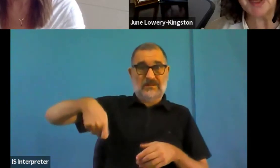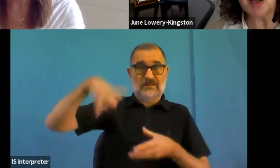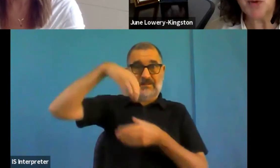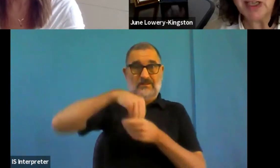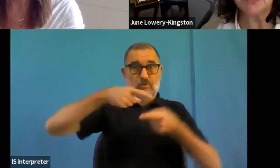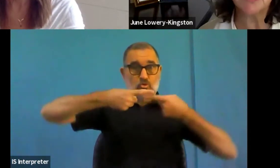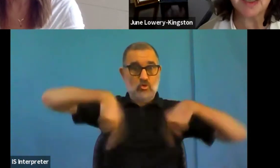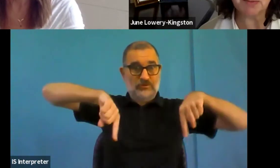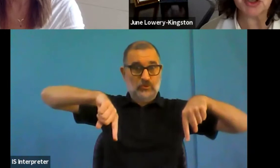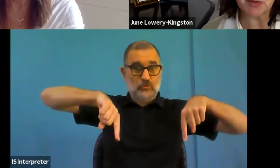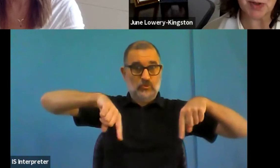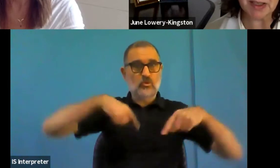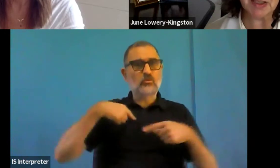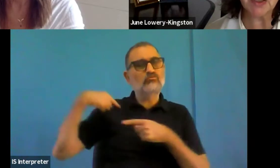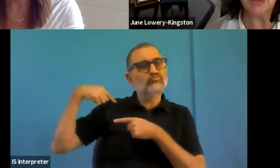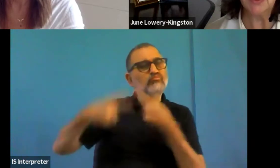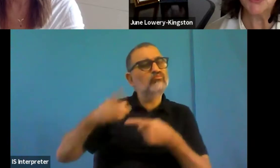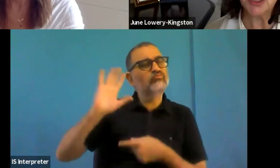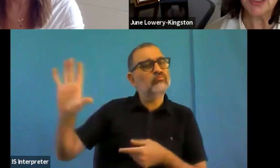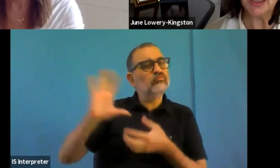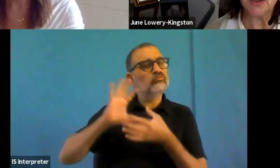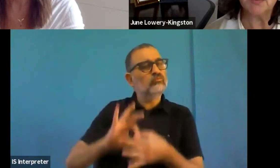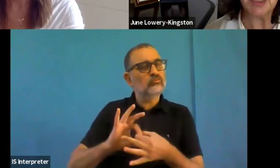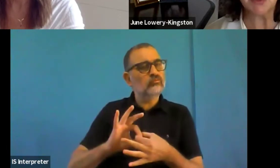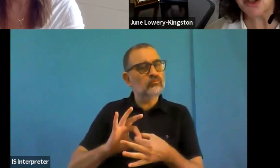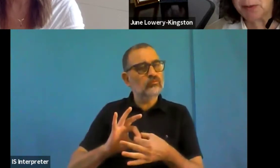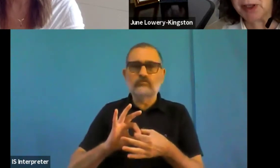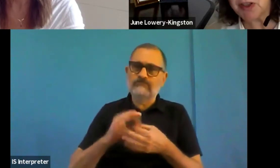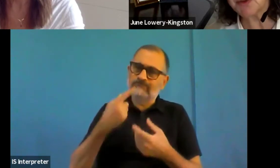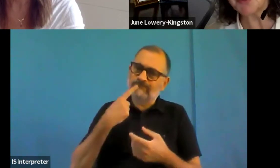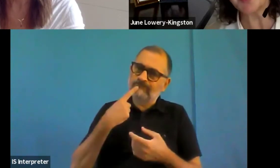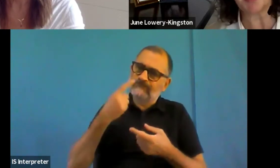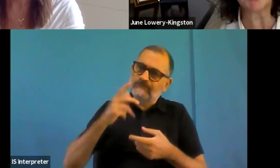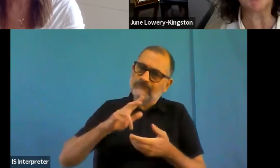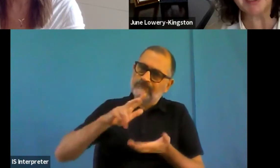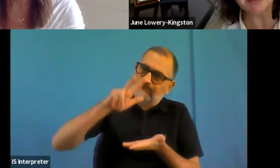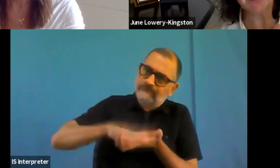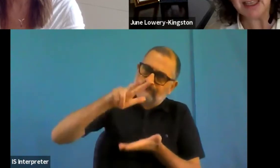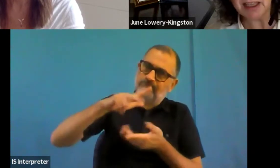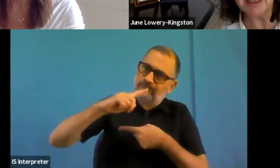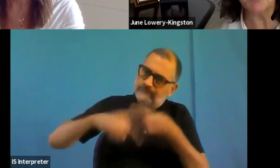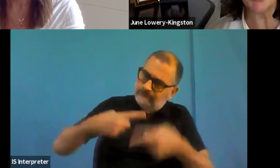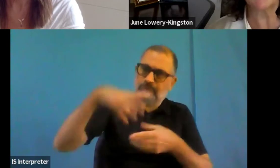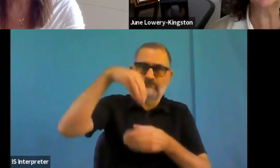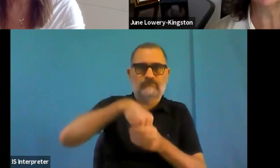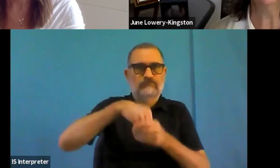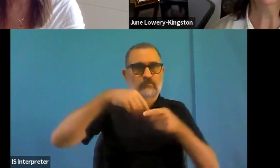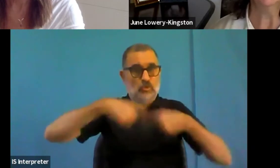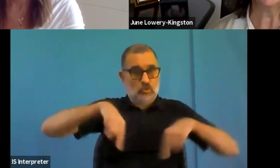being appointed as Commission President, she has a document which was about her political headline ambitions.